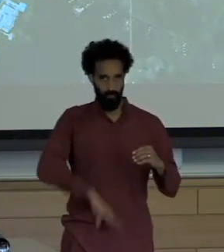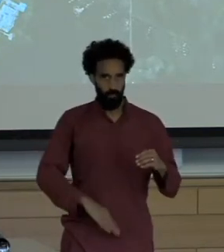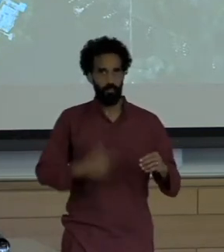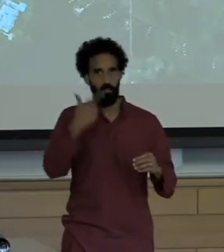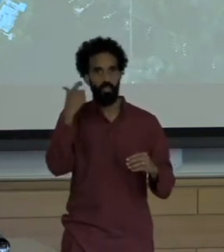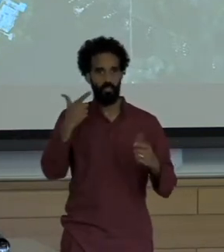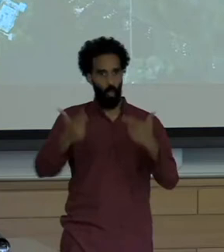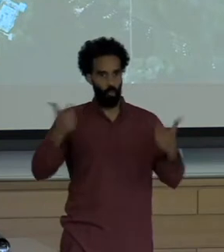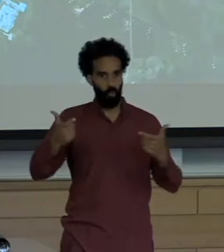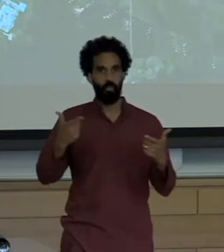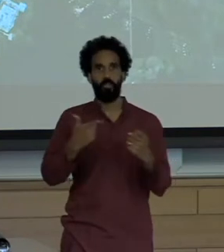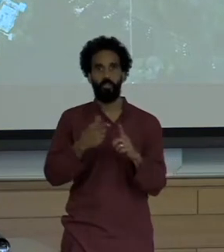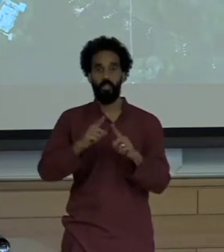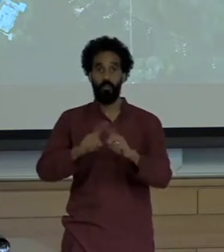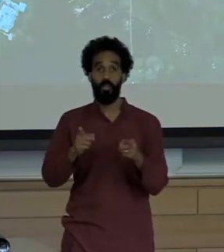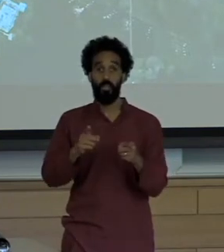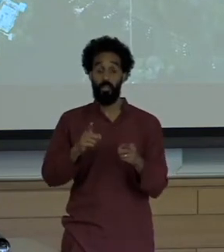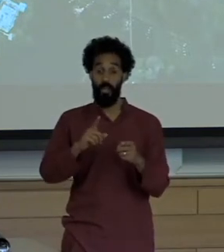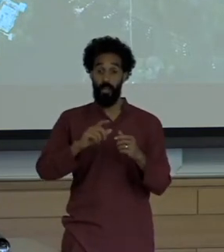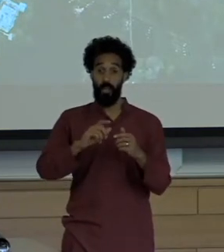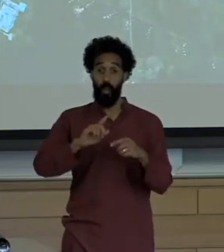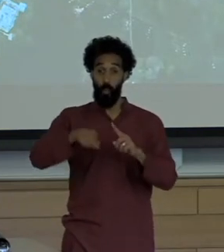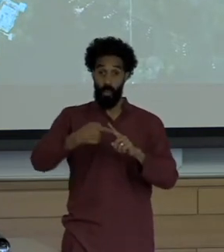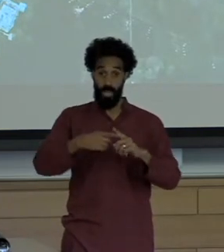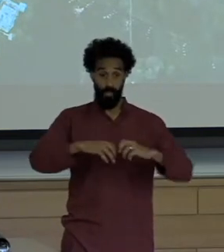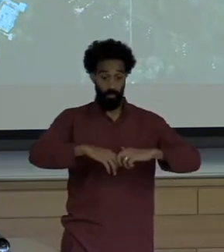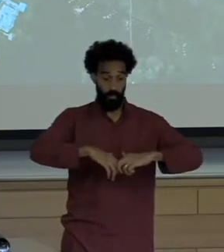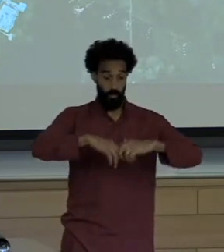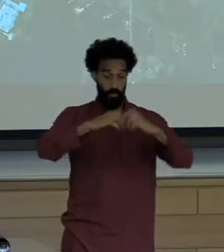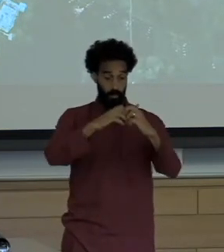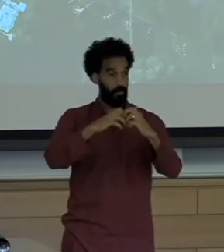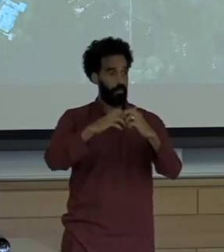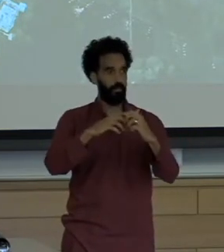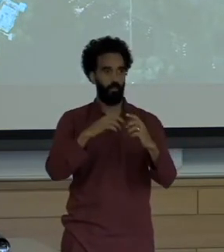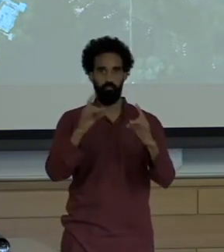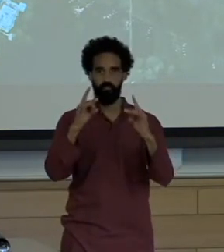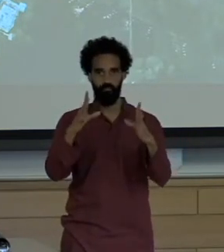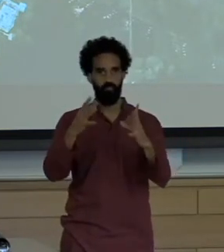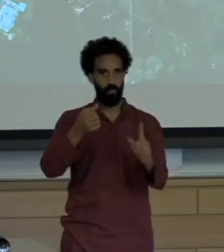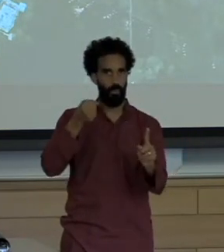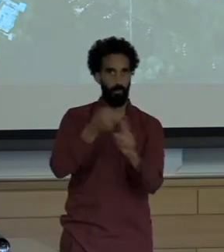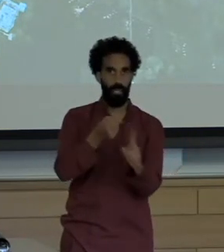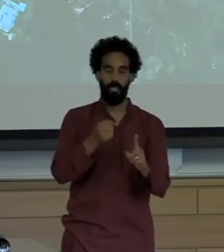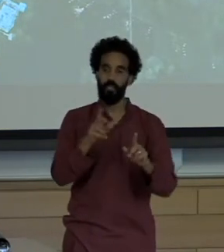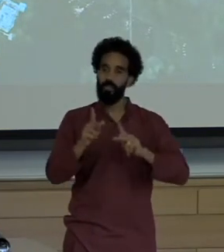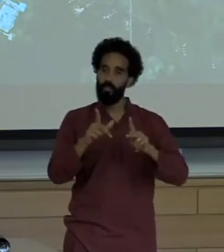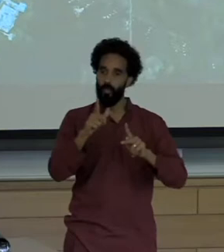The creation, the building, of this impacted the indigenous, the dispossessed in